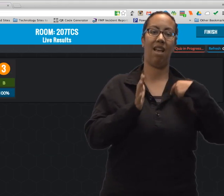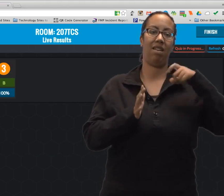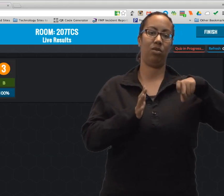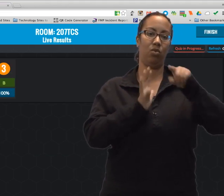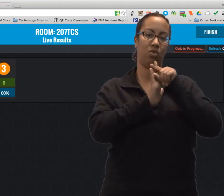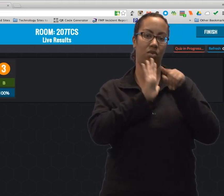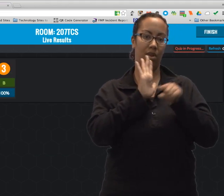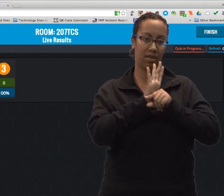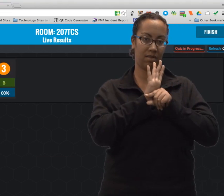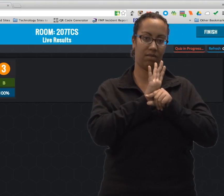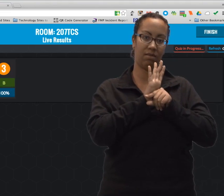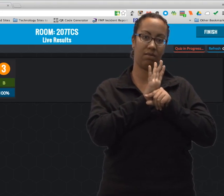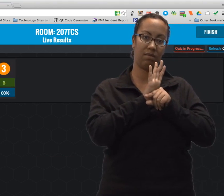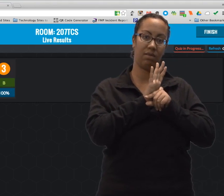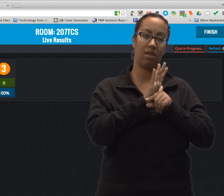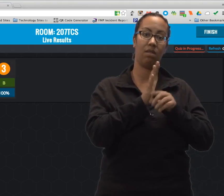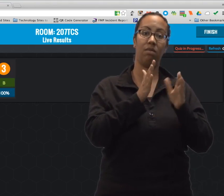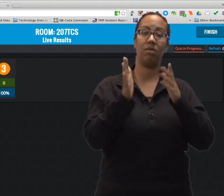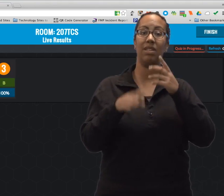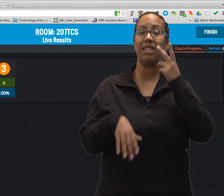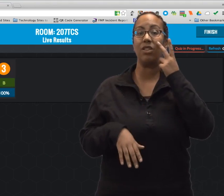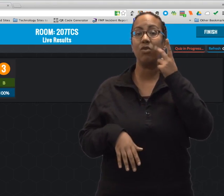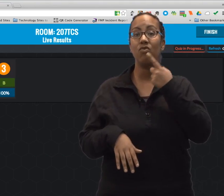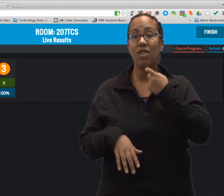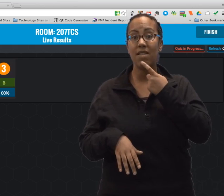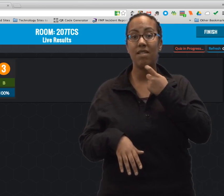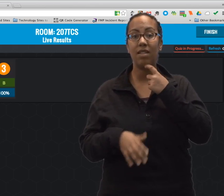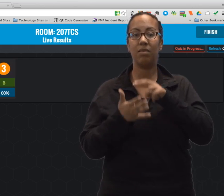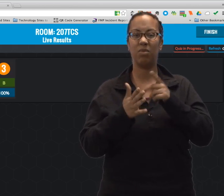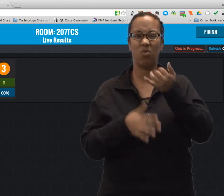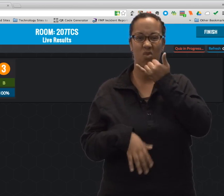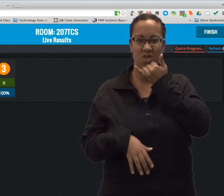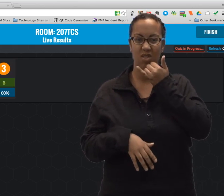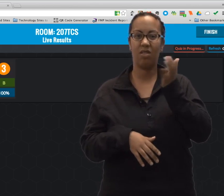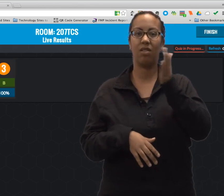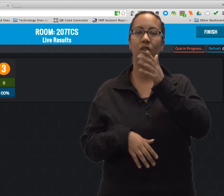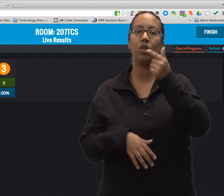If there's no answer there, it means I need to grade it.